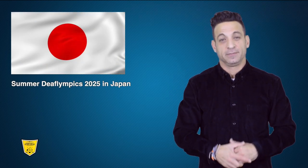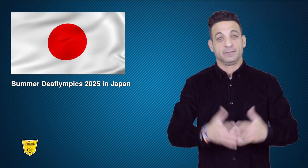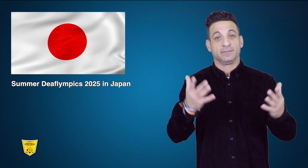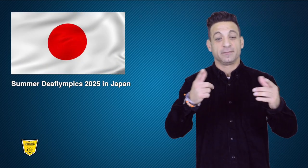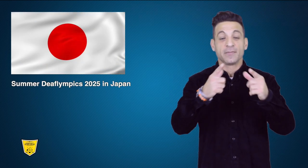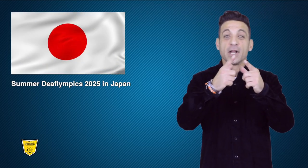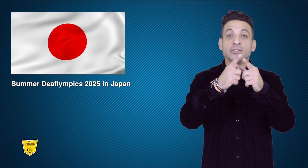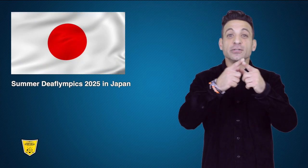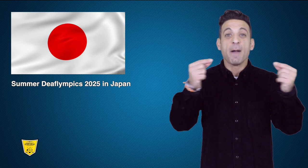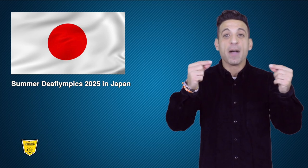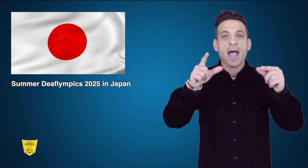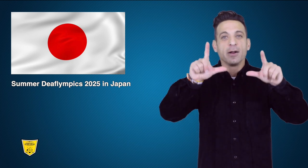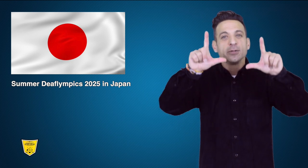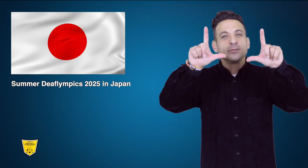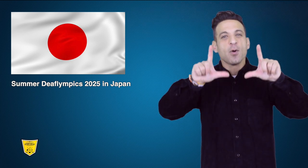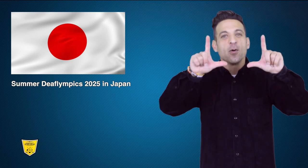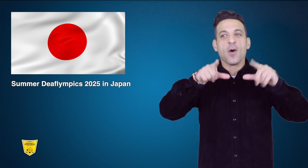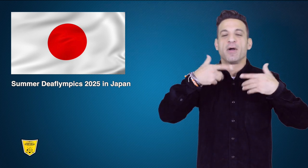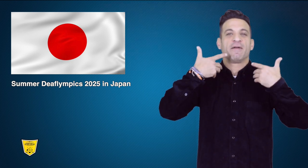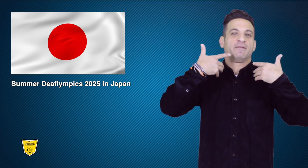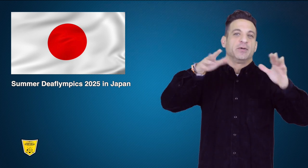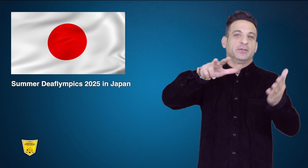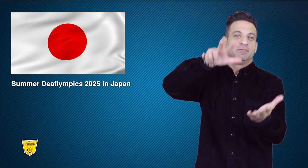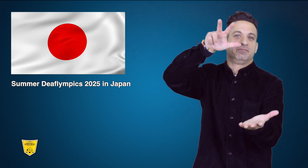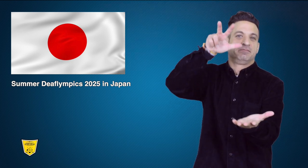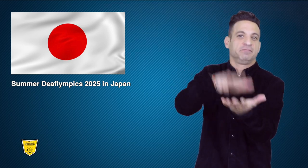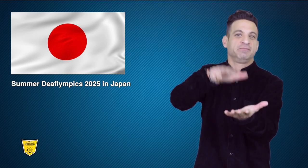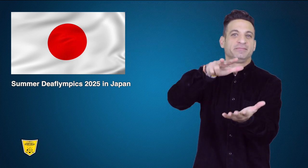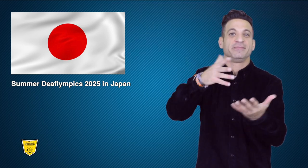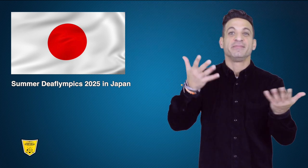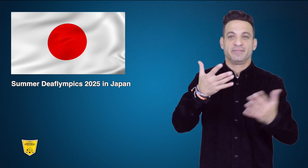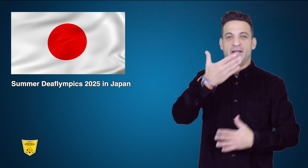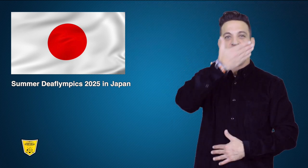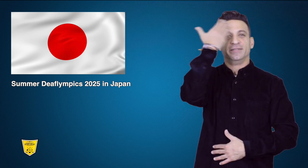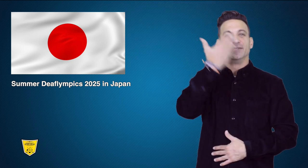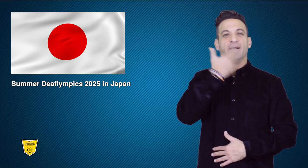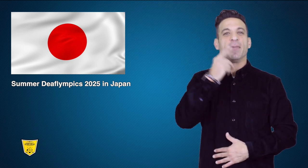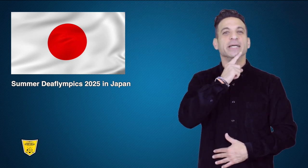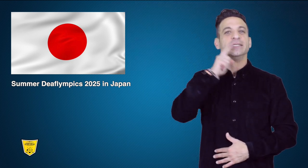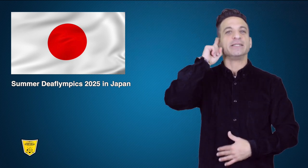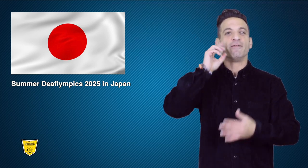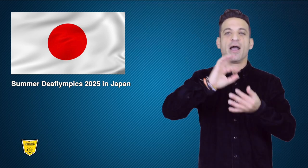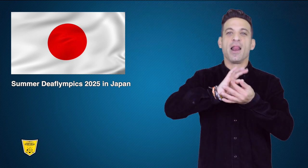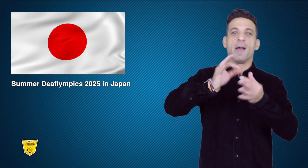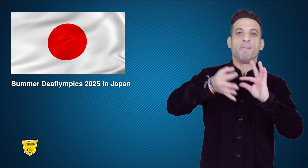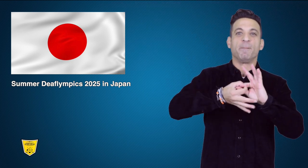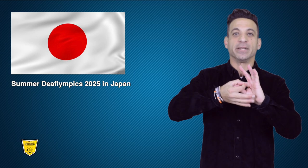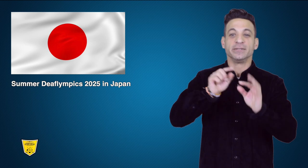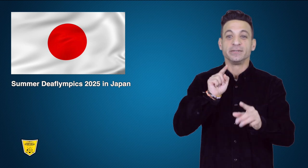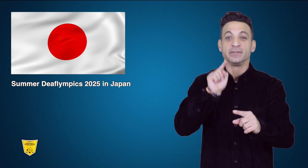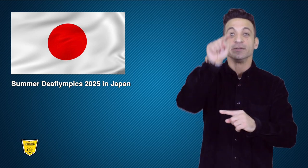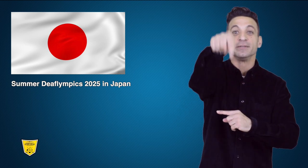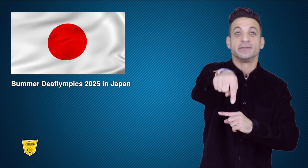Japan, Tokyo was confirmed as the host country for the